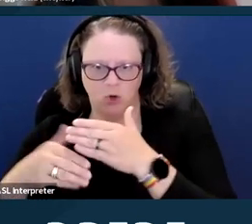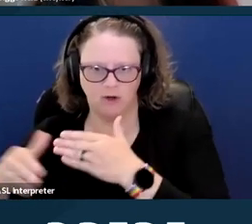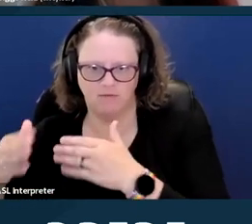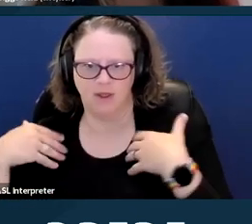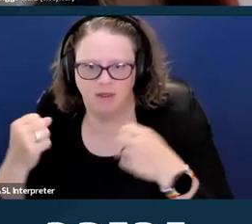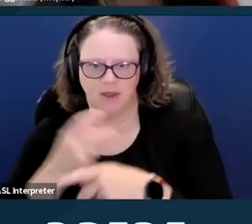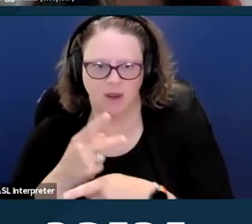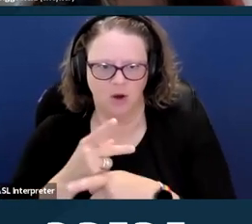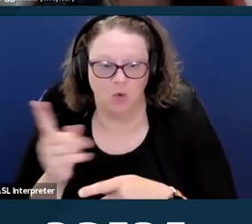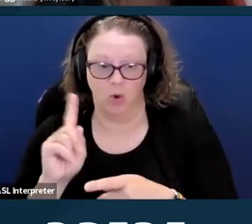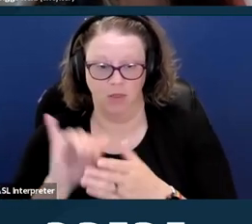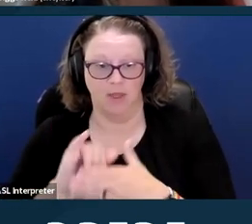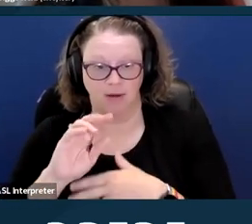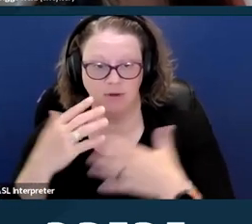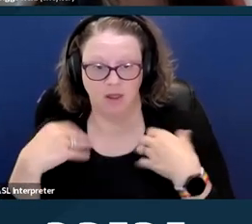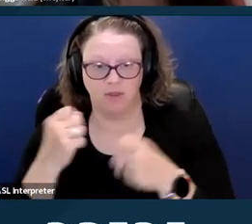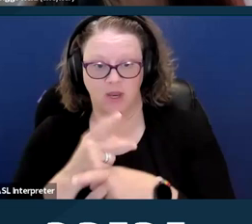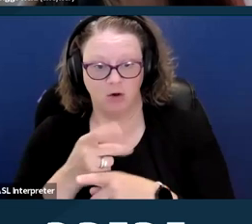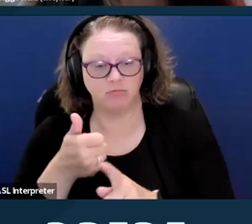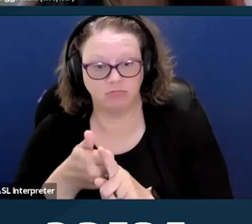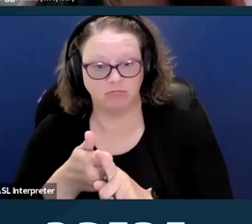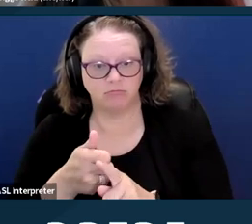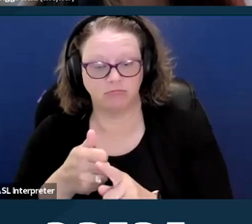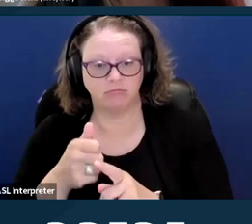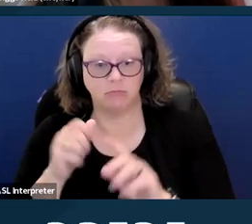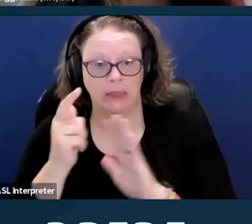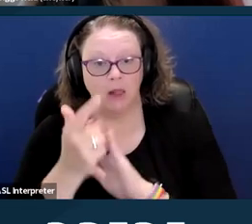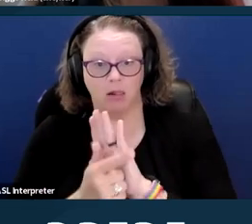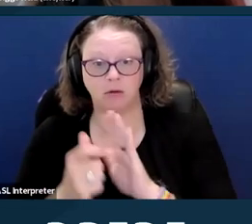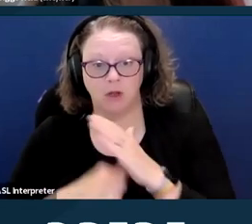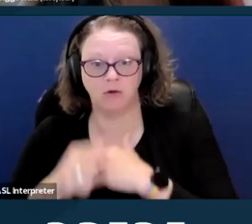in which it was provided or the identification of any person for the purpose